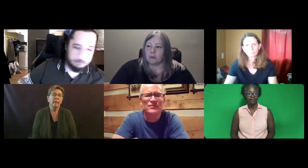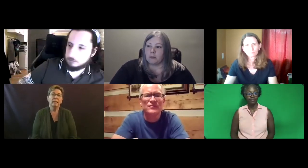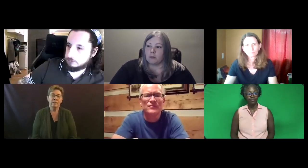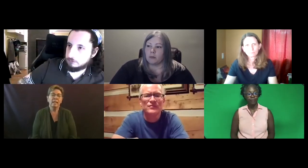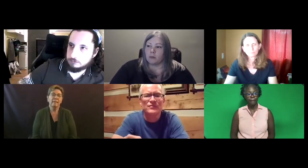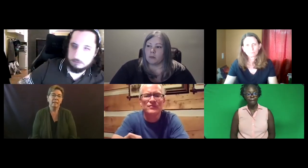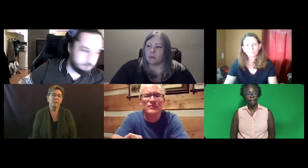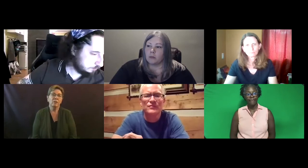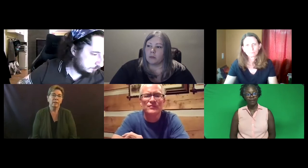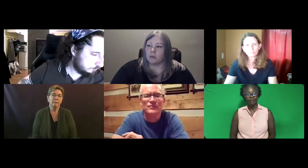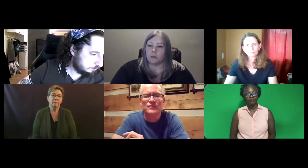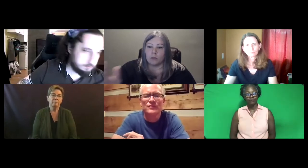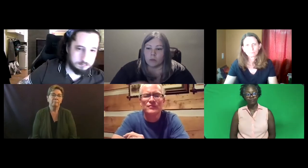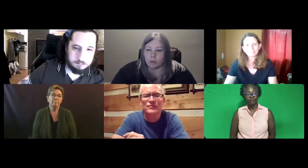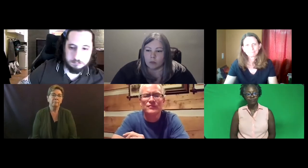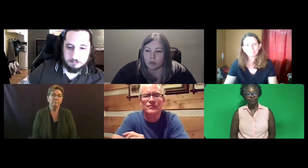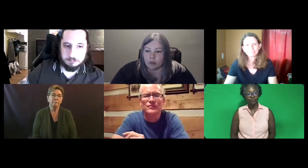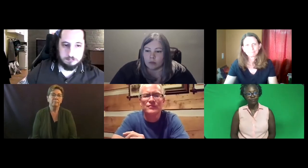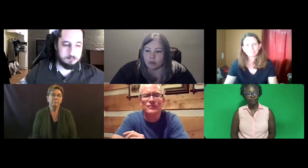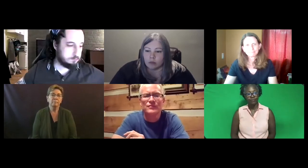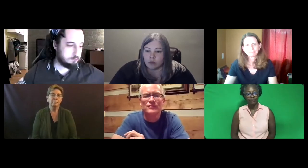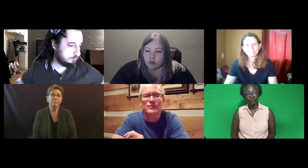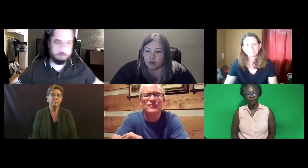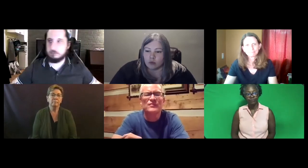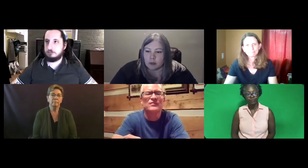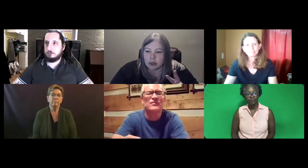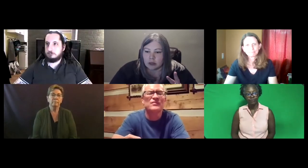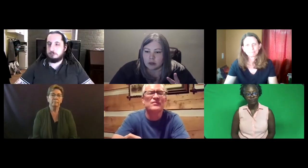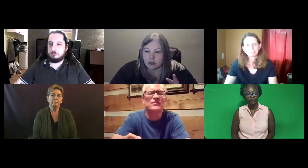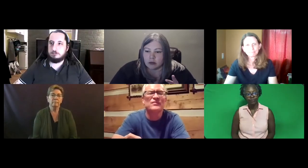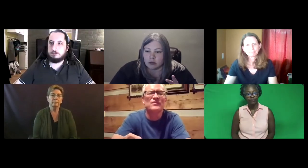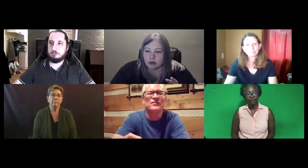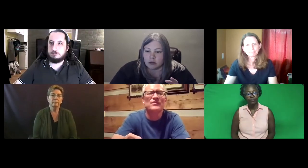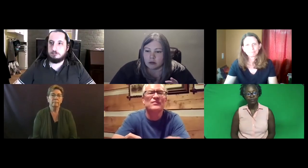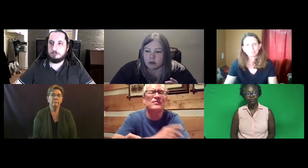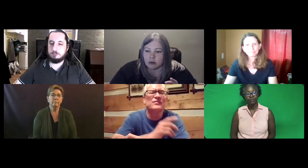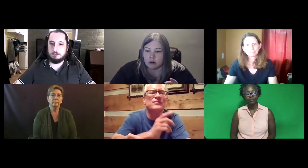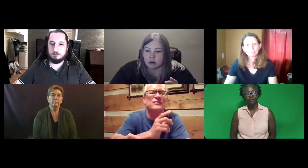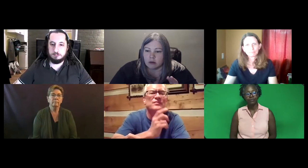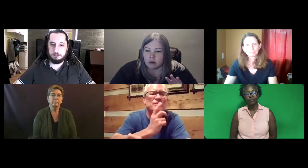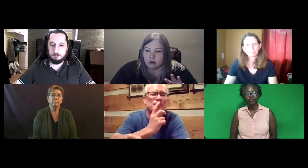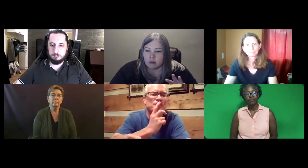Cliff: That is correct.